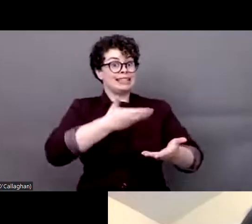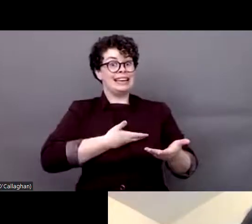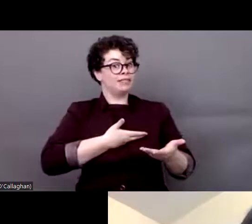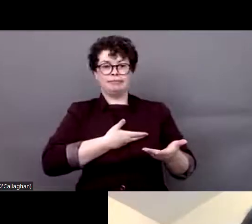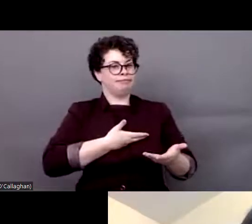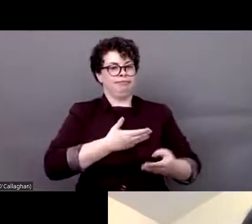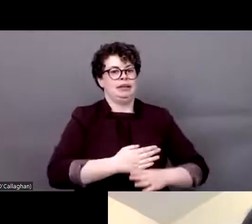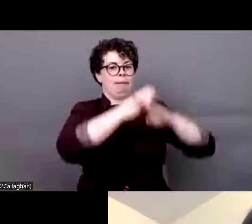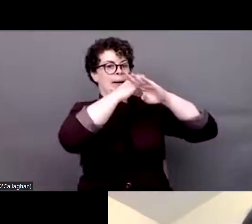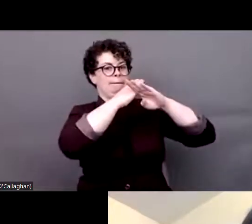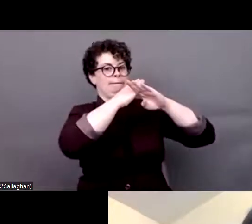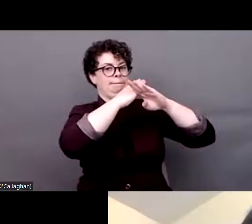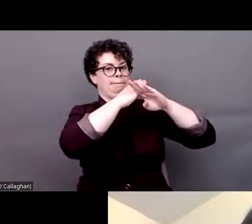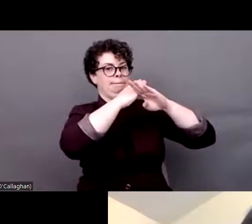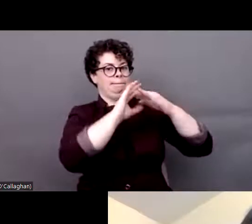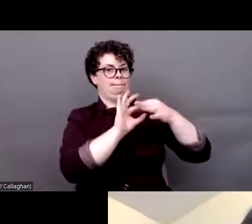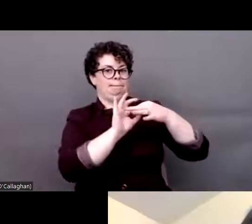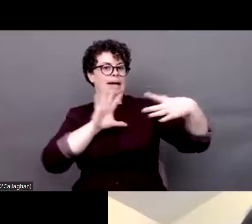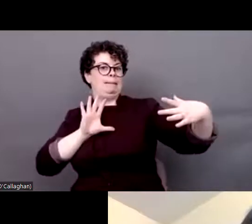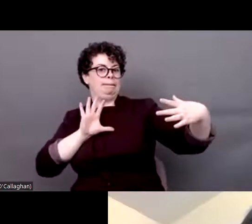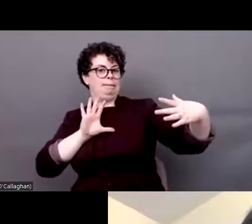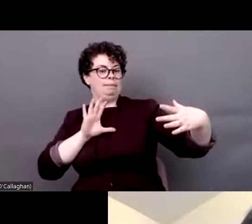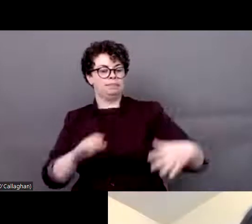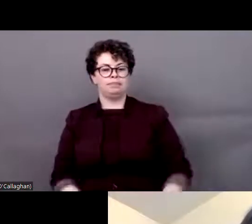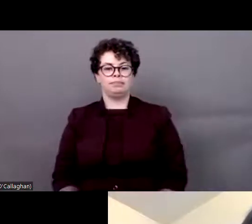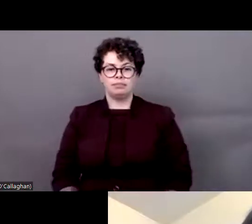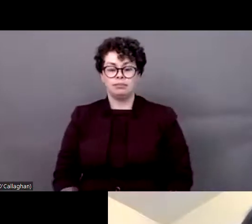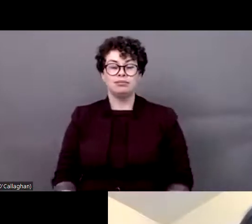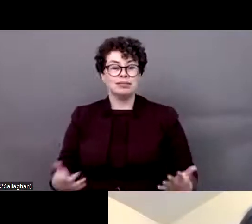for all of us. Persons with disabilities from